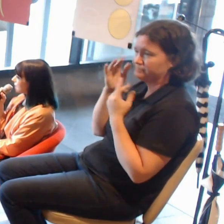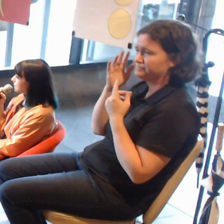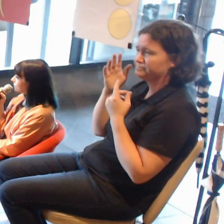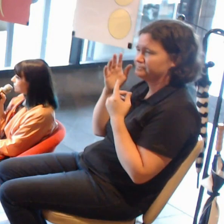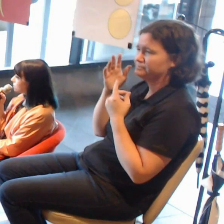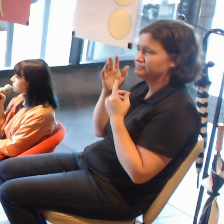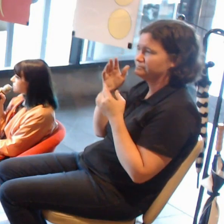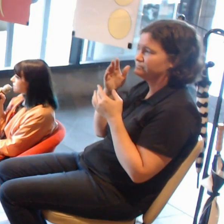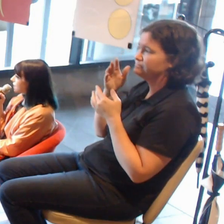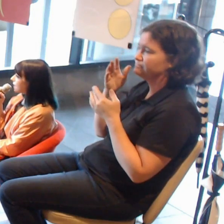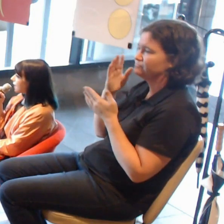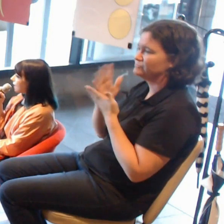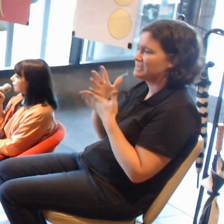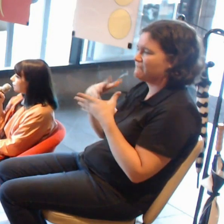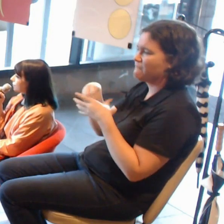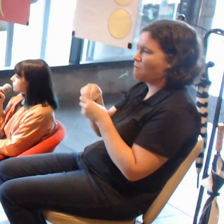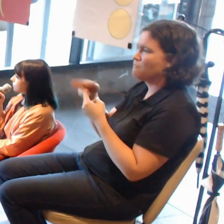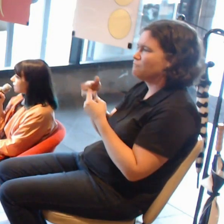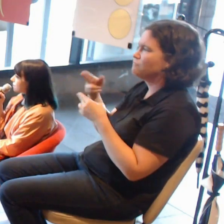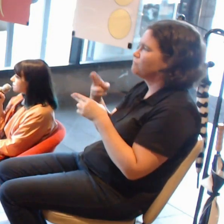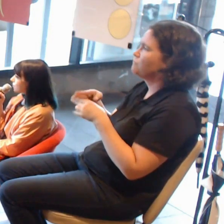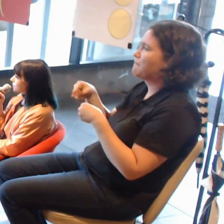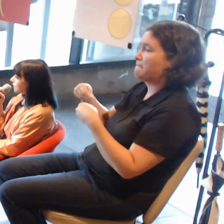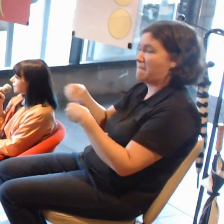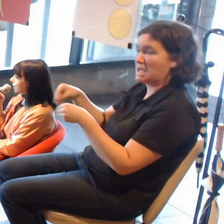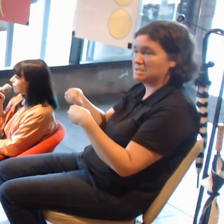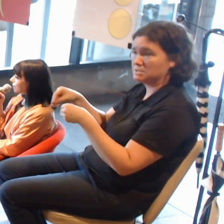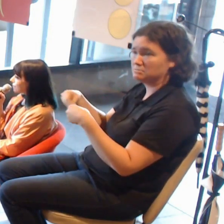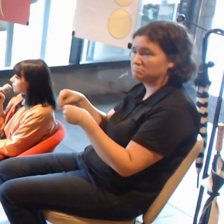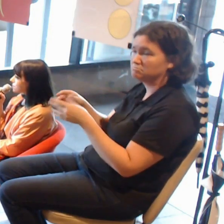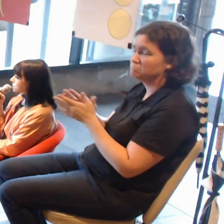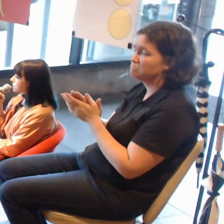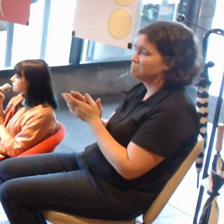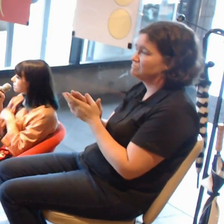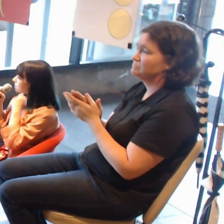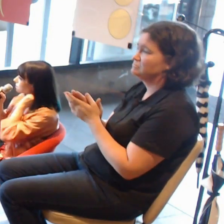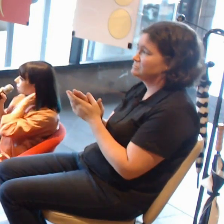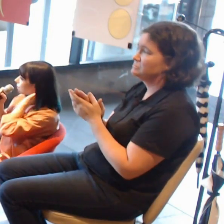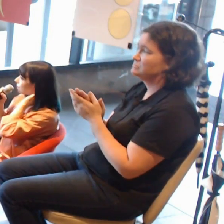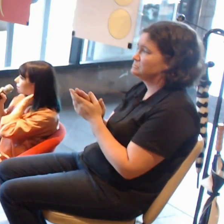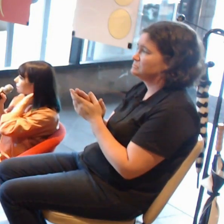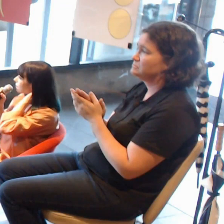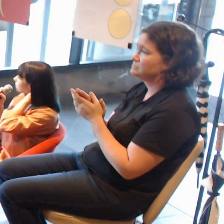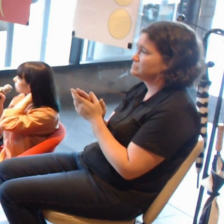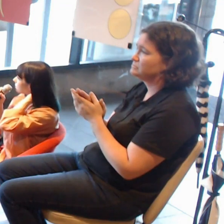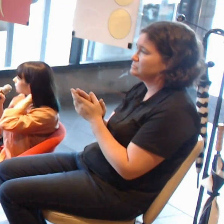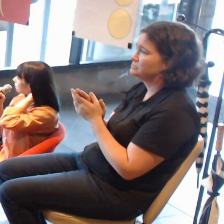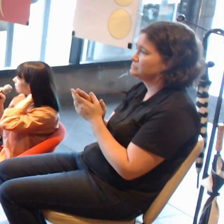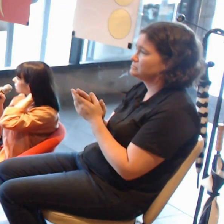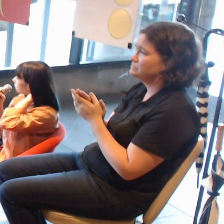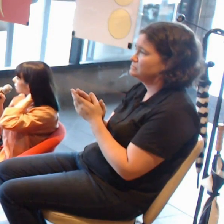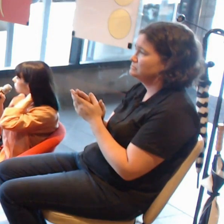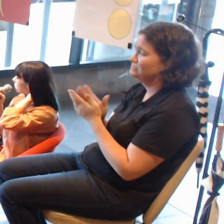So that is probably an area that would be of benefit to the audience